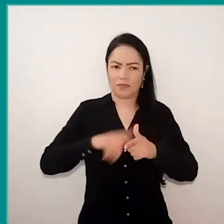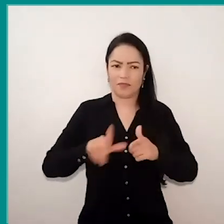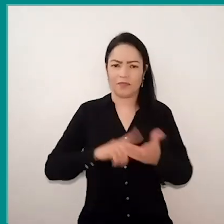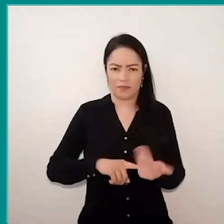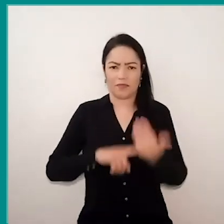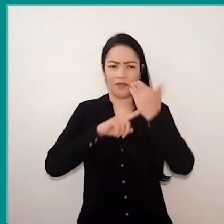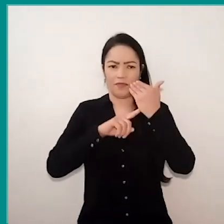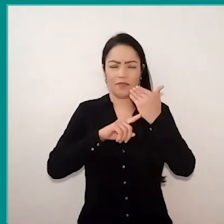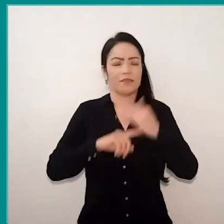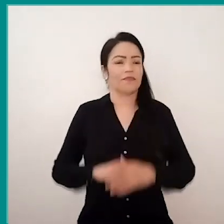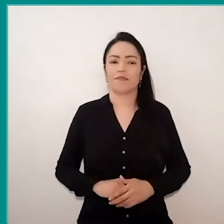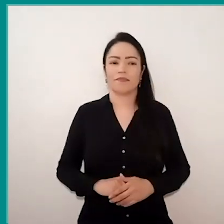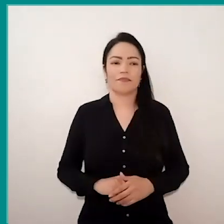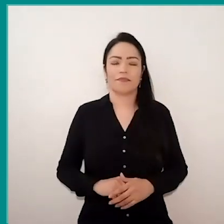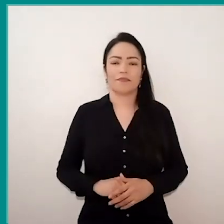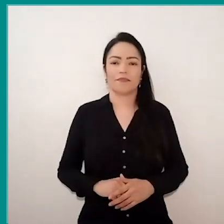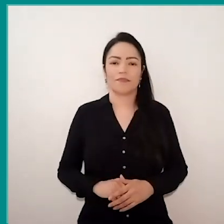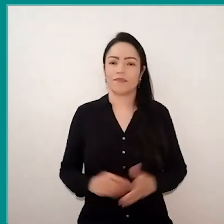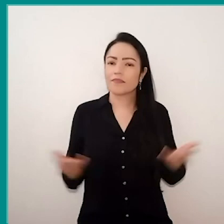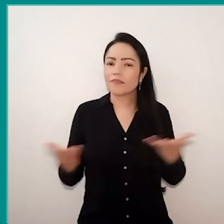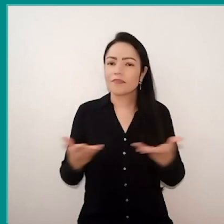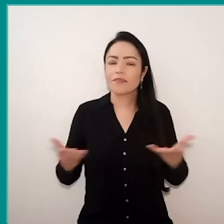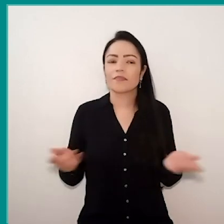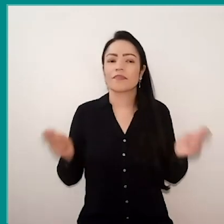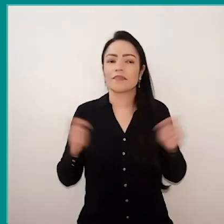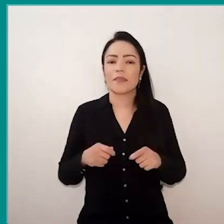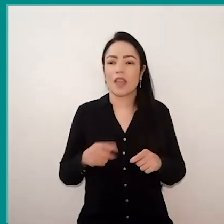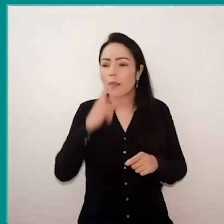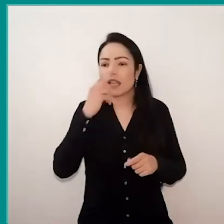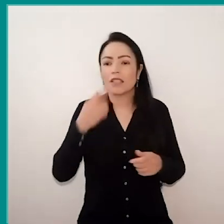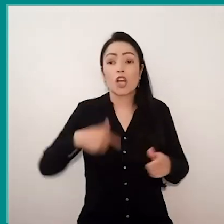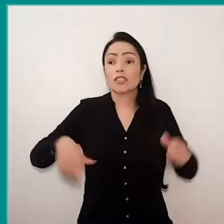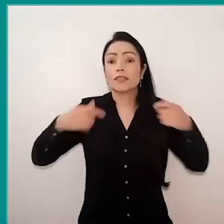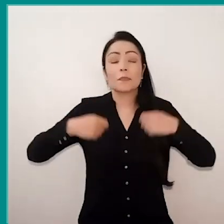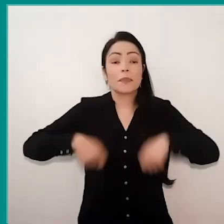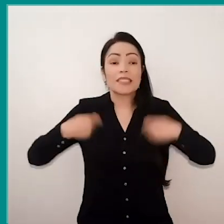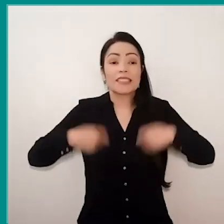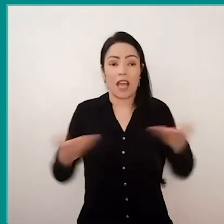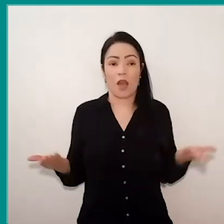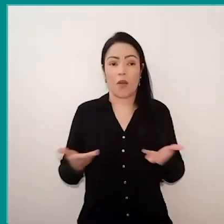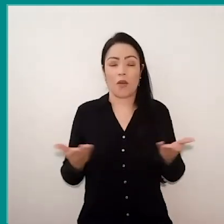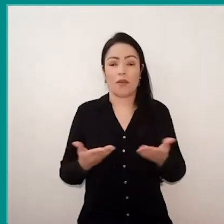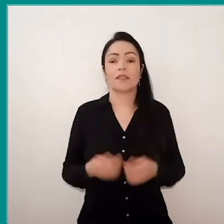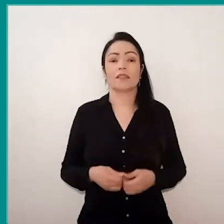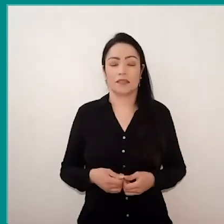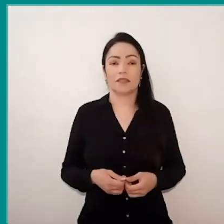we are captive to it today, dependent on it for this moment, dependent on it to teach,